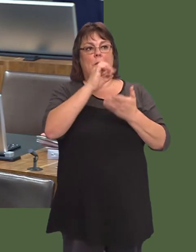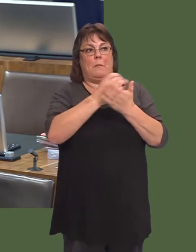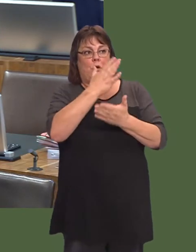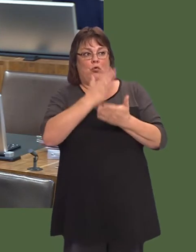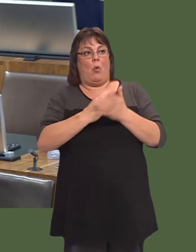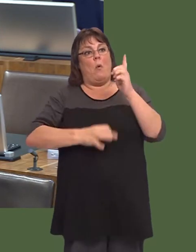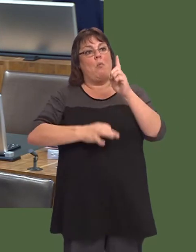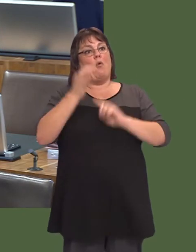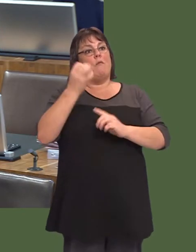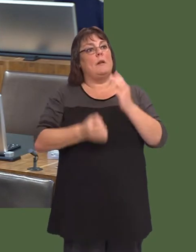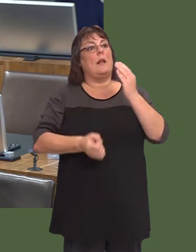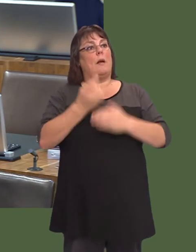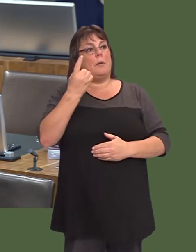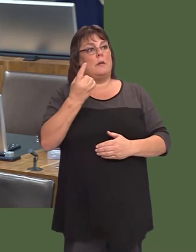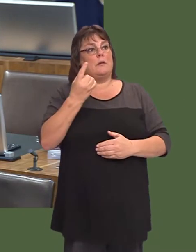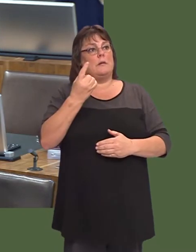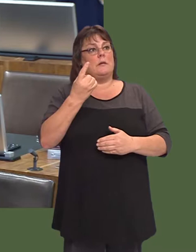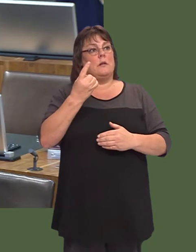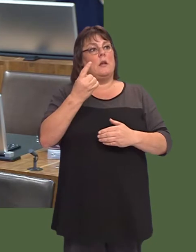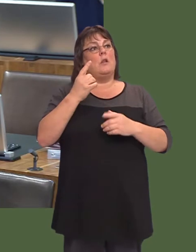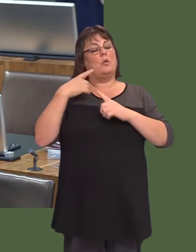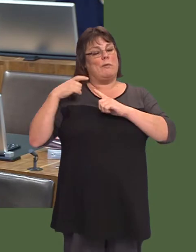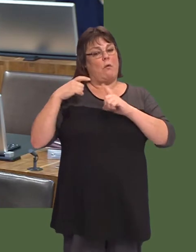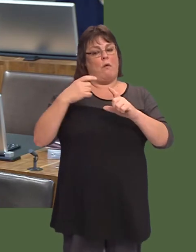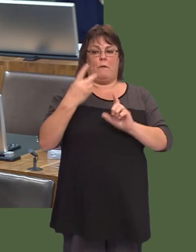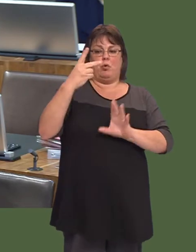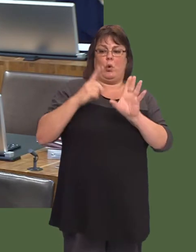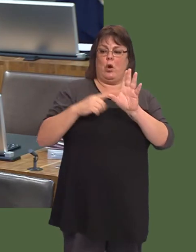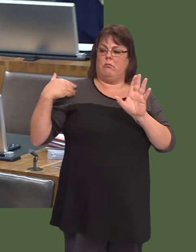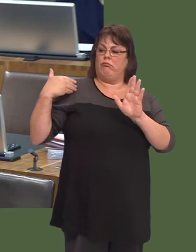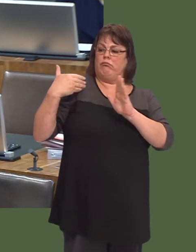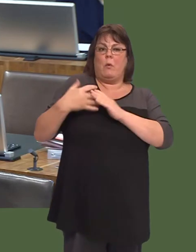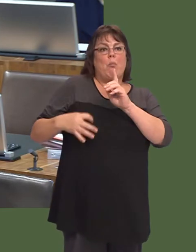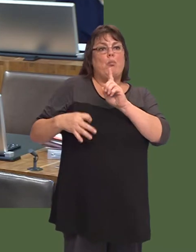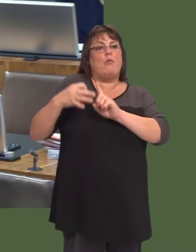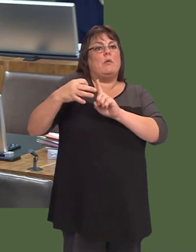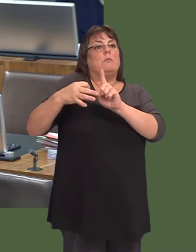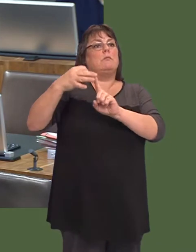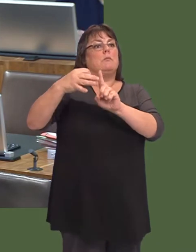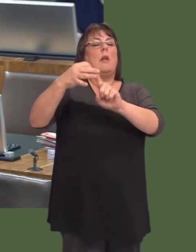to ensure the improvement is delivered, building on the progress over the last two years. Yes, there are inconsistencies.